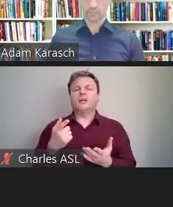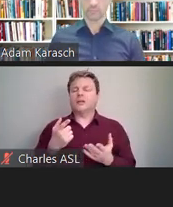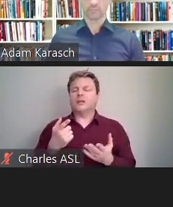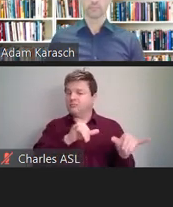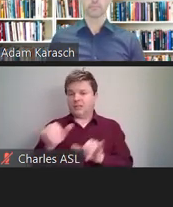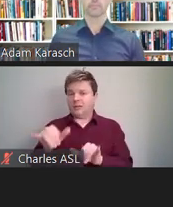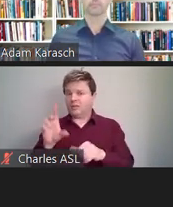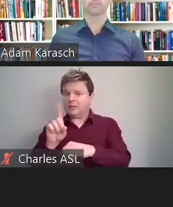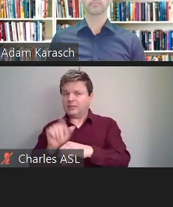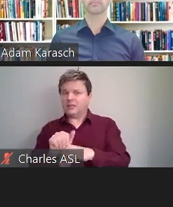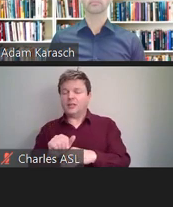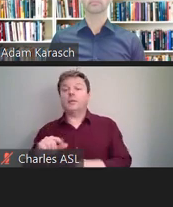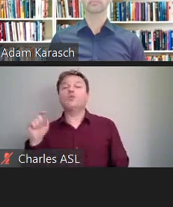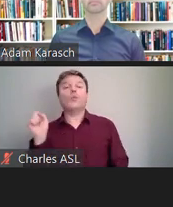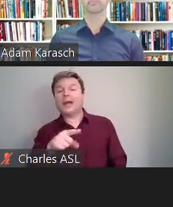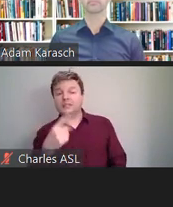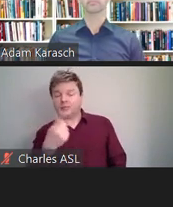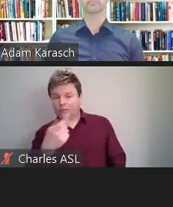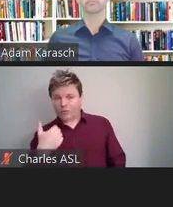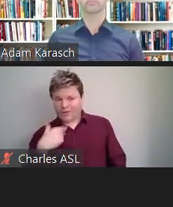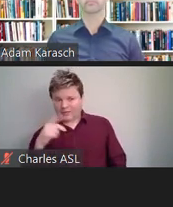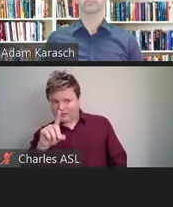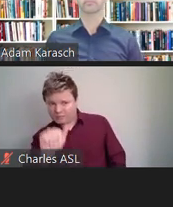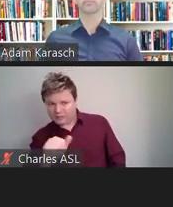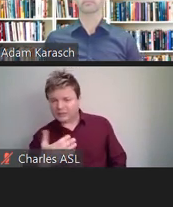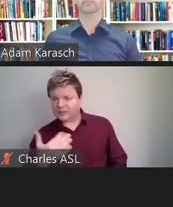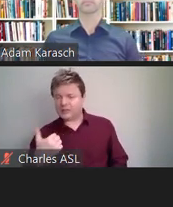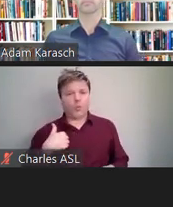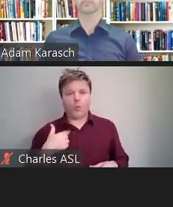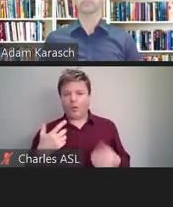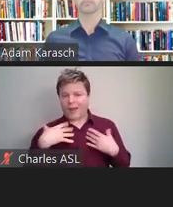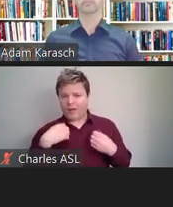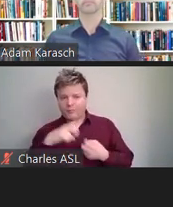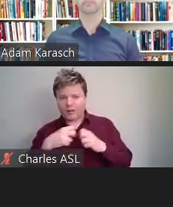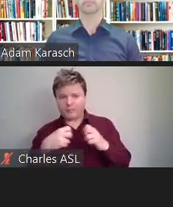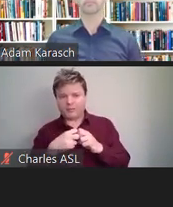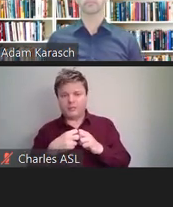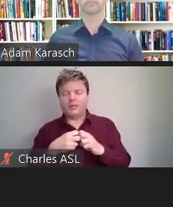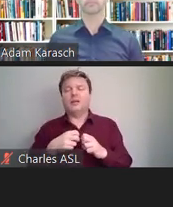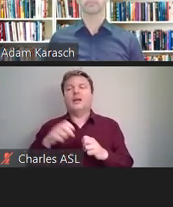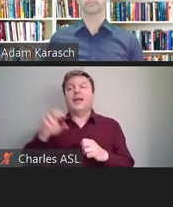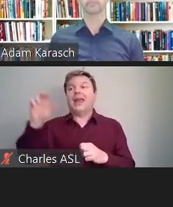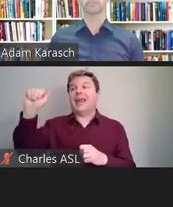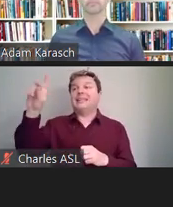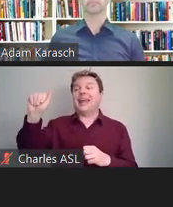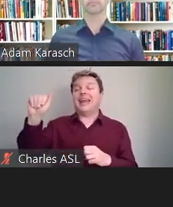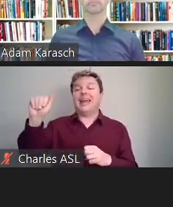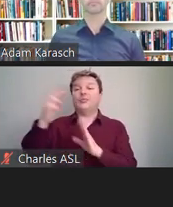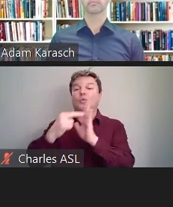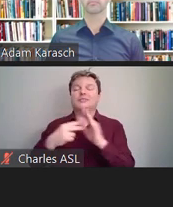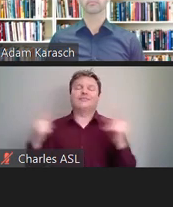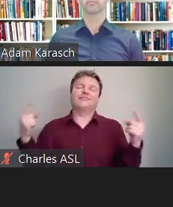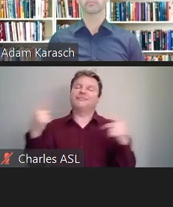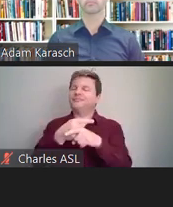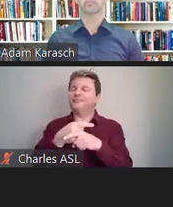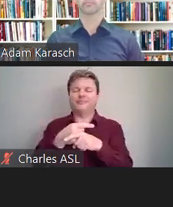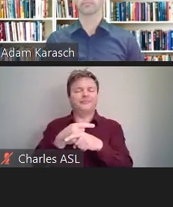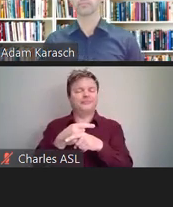have a health condition or a disability is contrary to the ADA regs. So that's an interesting issue.